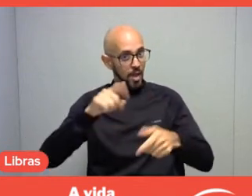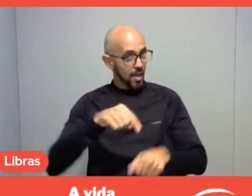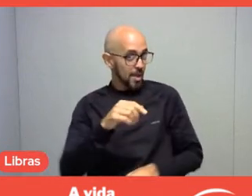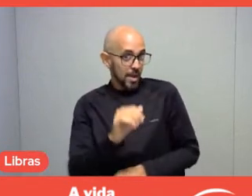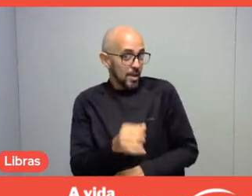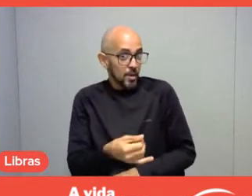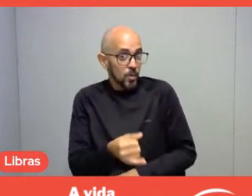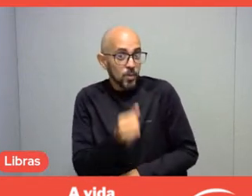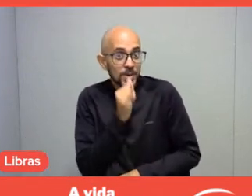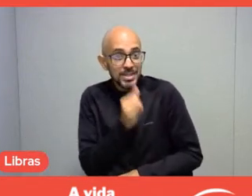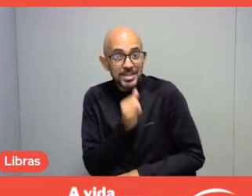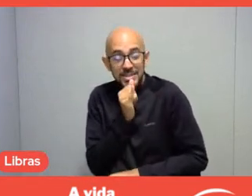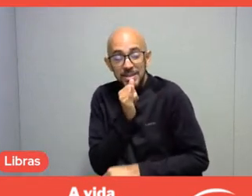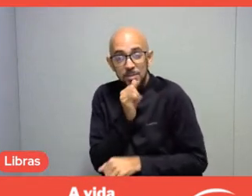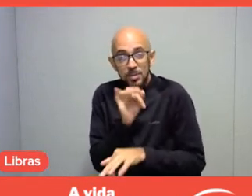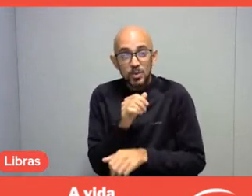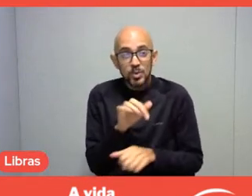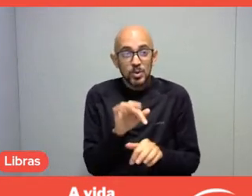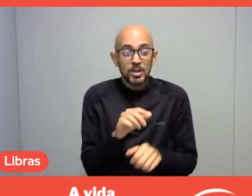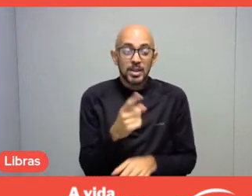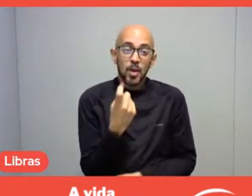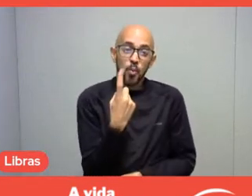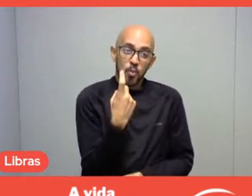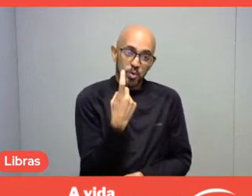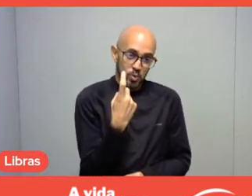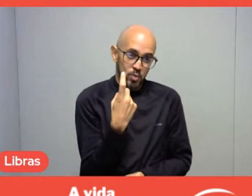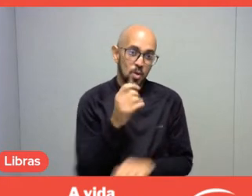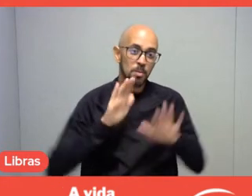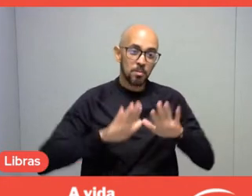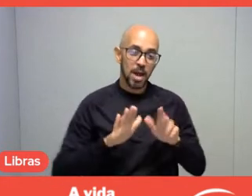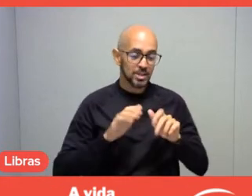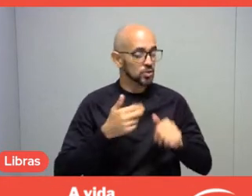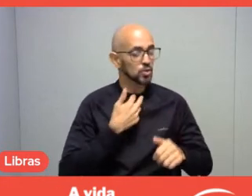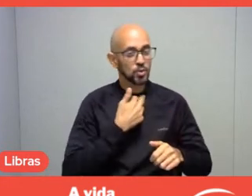We cannot be oblivious to discussions involving technologies.